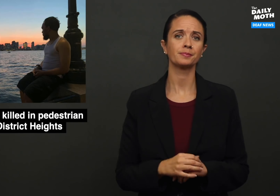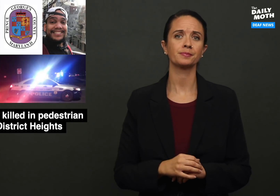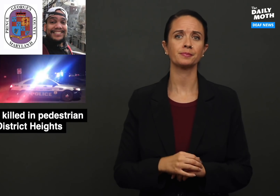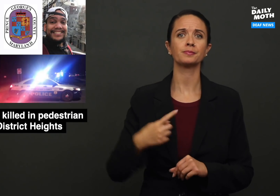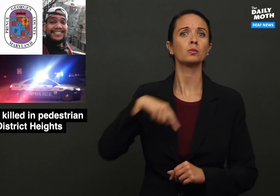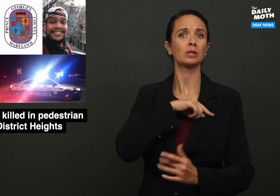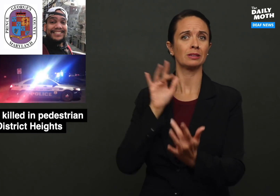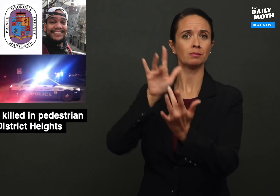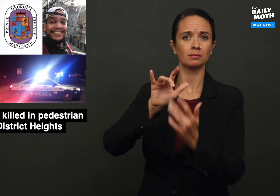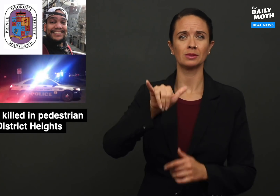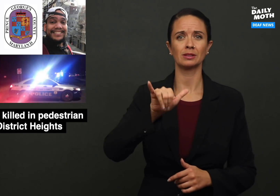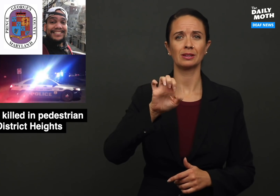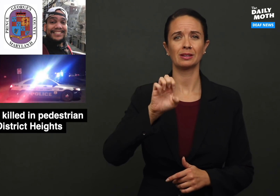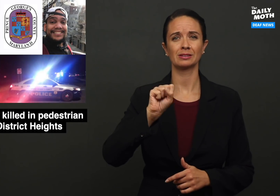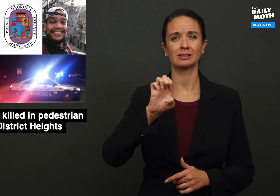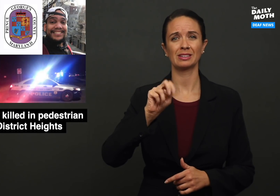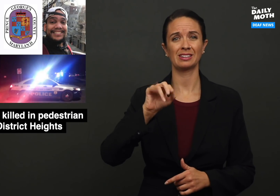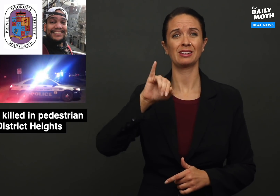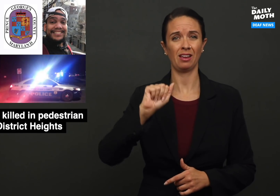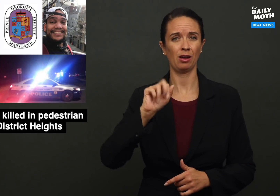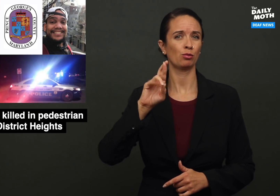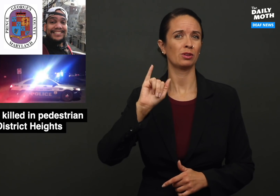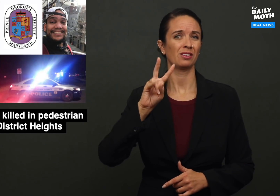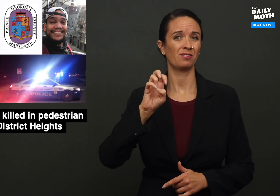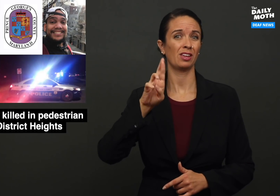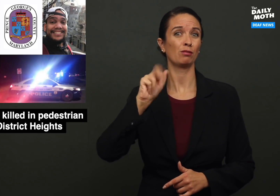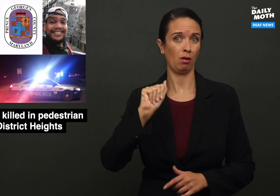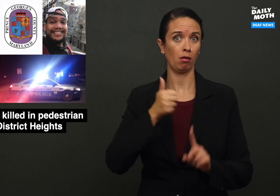We reached out to Yesenia Rivera,